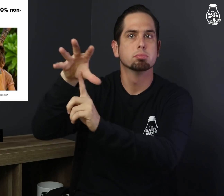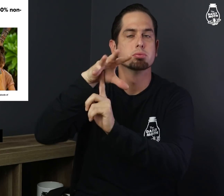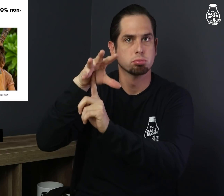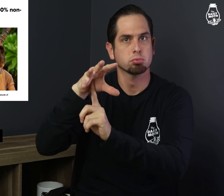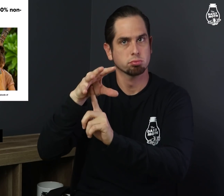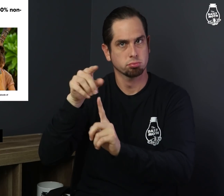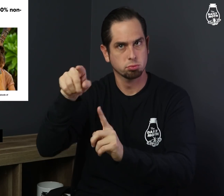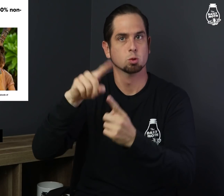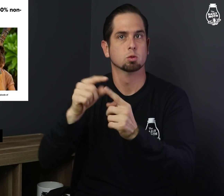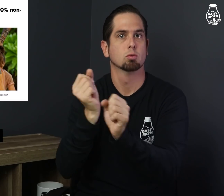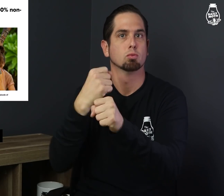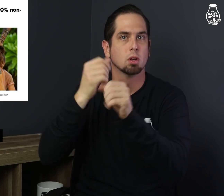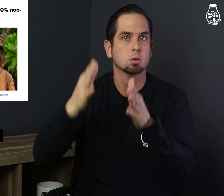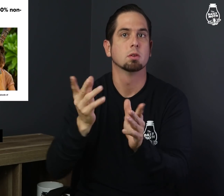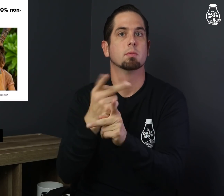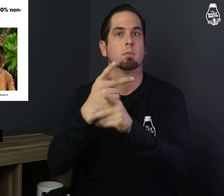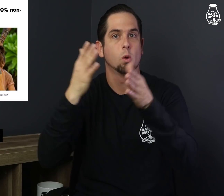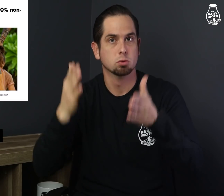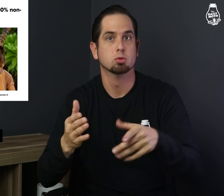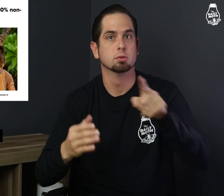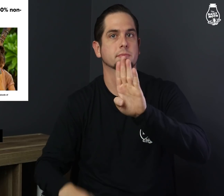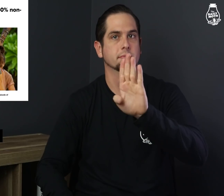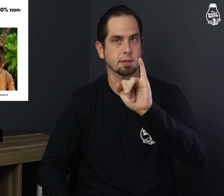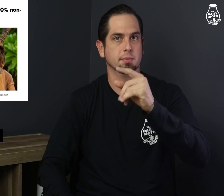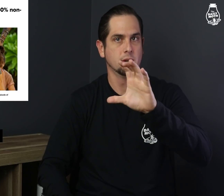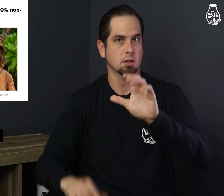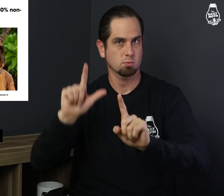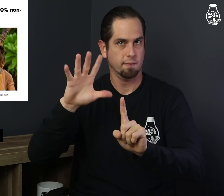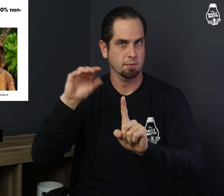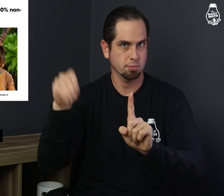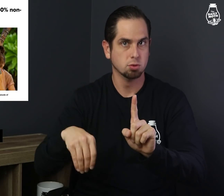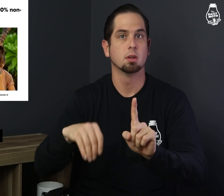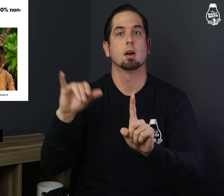go to creators and producers who are BIPOC and